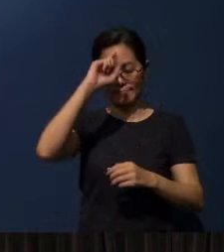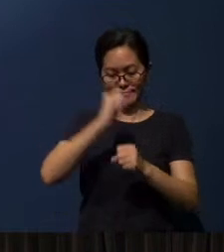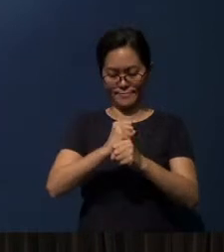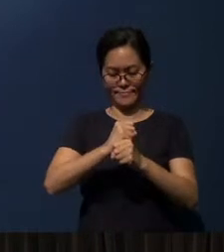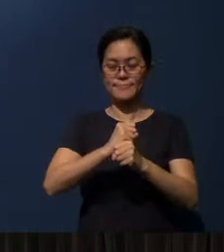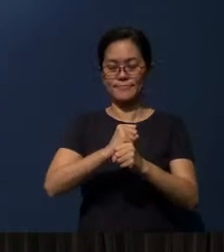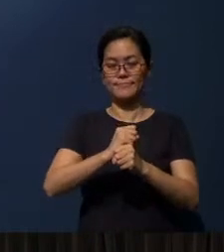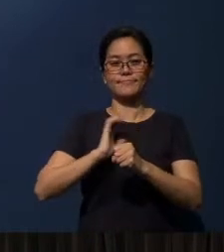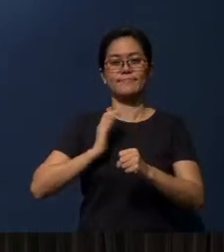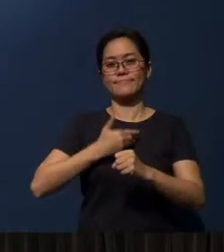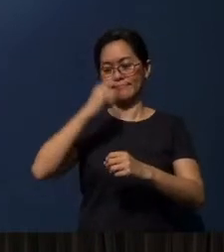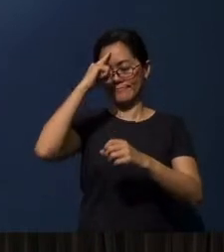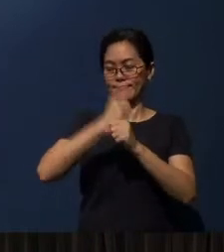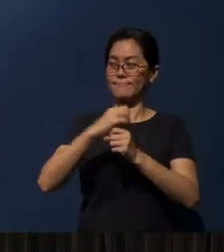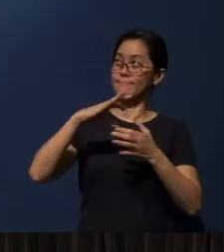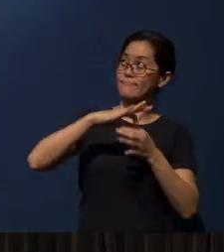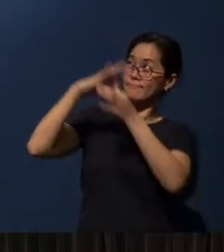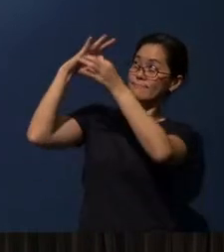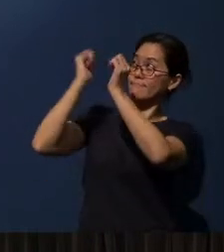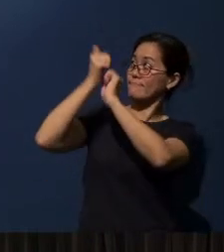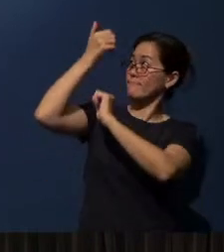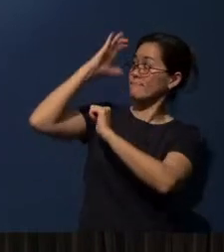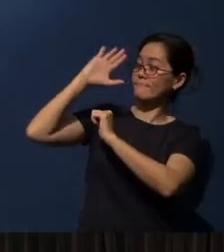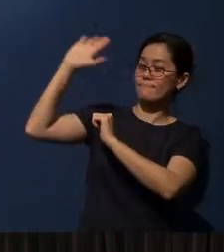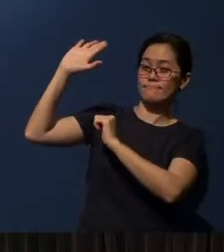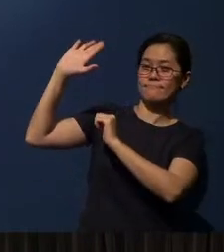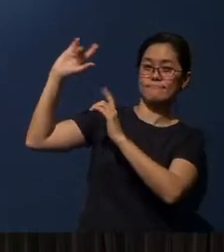It starts with our relationship with God and His Word.